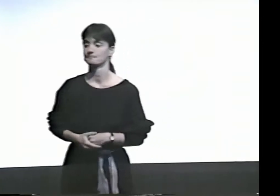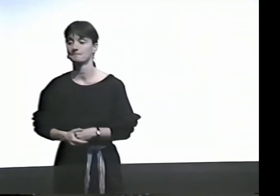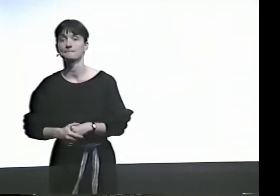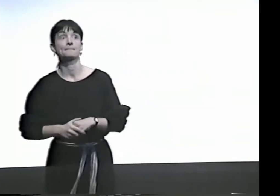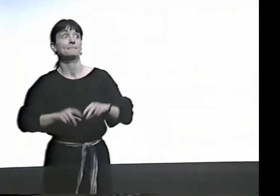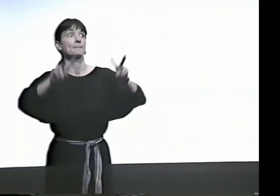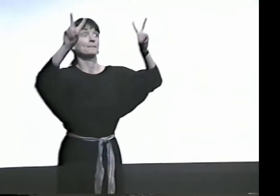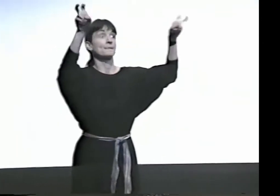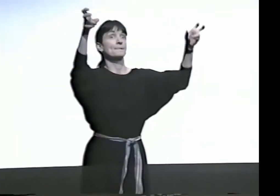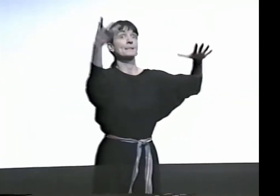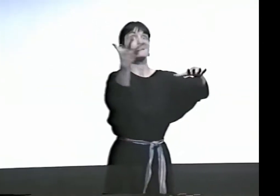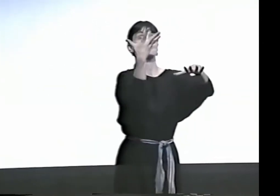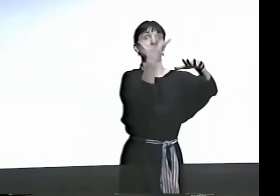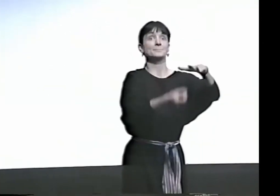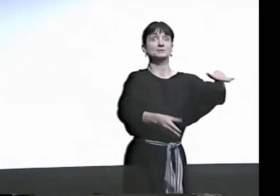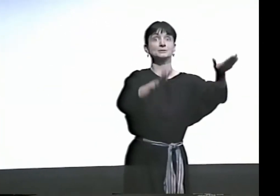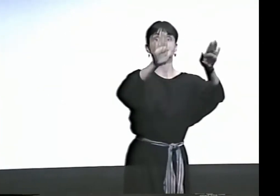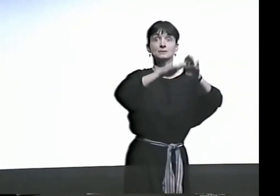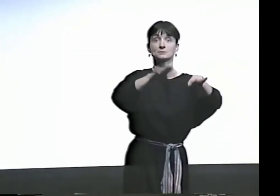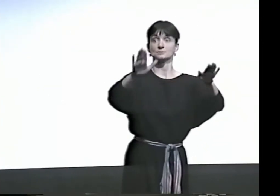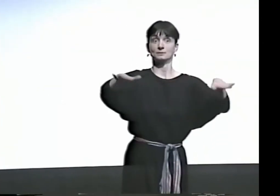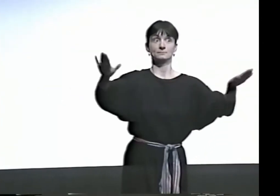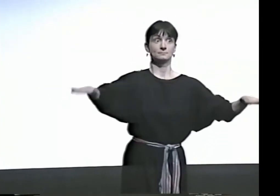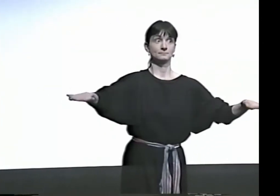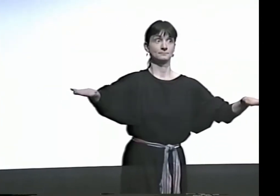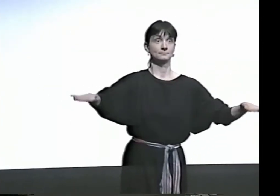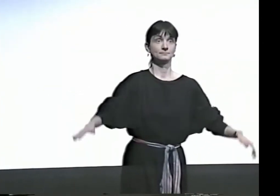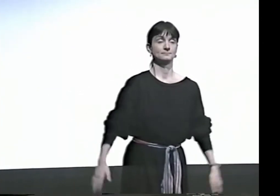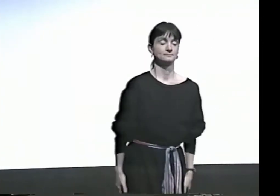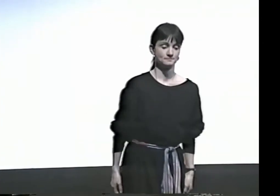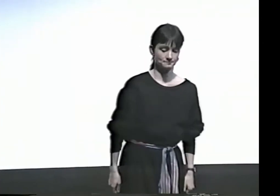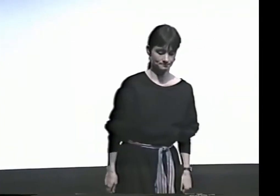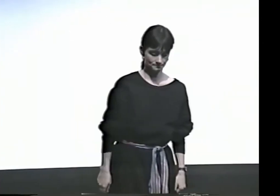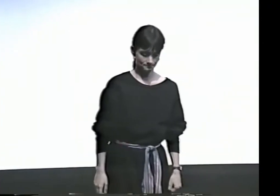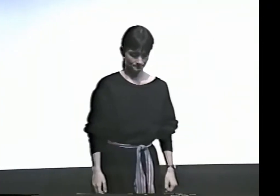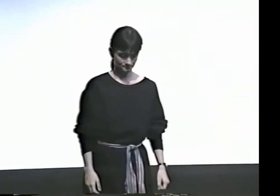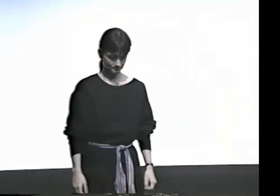THAT I USE WITH POETRY. THIS IS CALLED "MISSING CHILDREN."